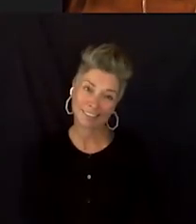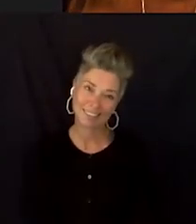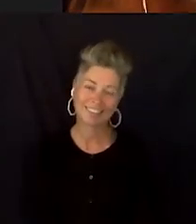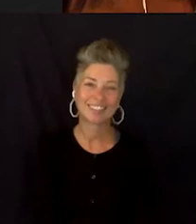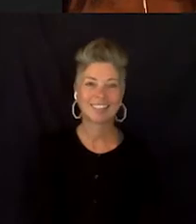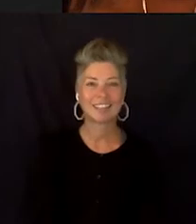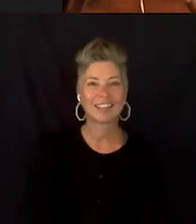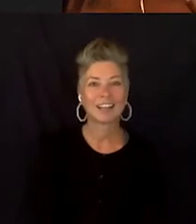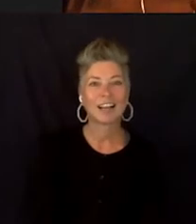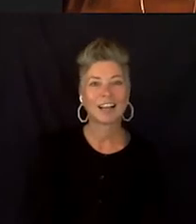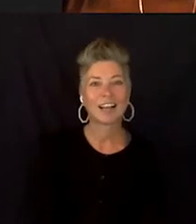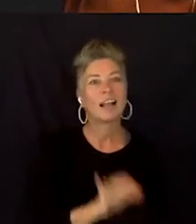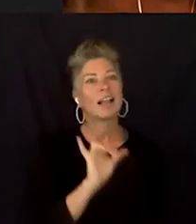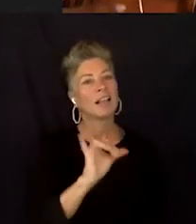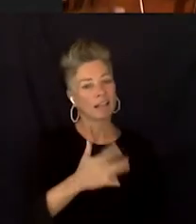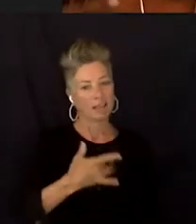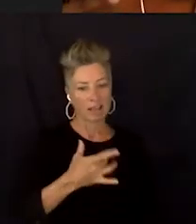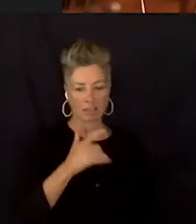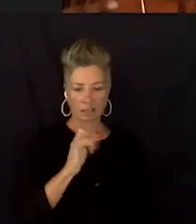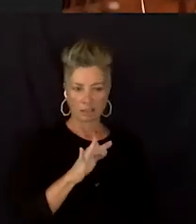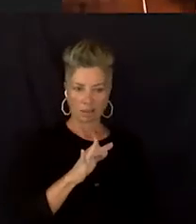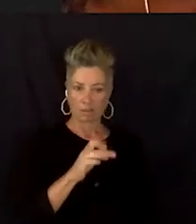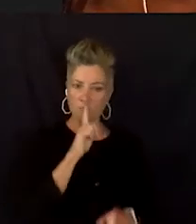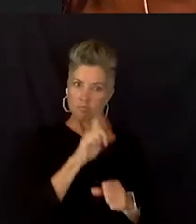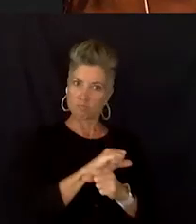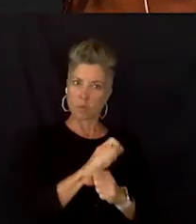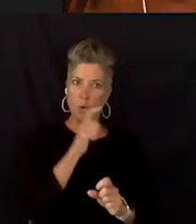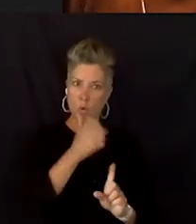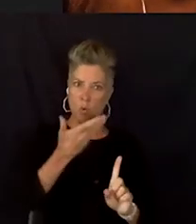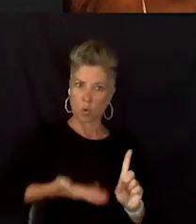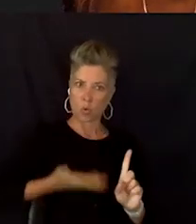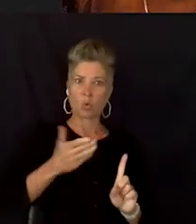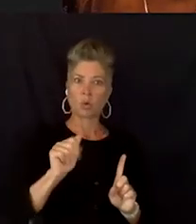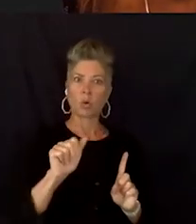That sense of authenticity, how do you share that with your house children?